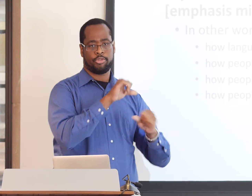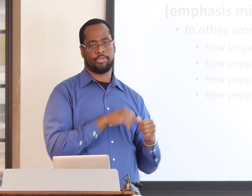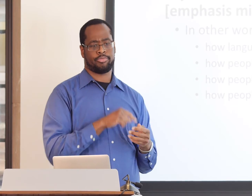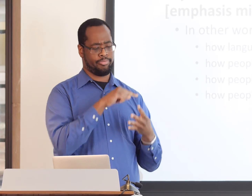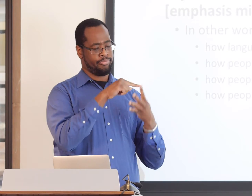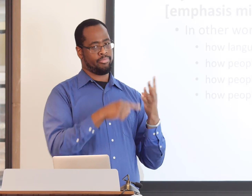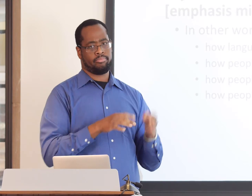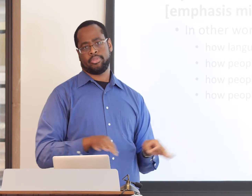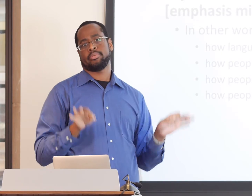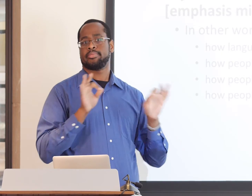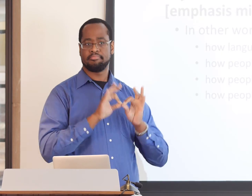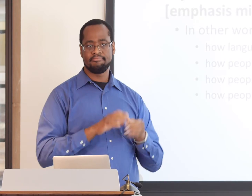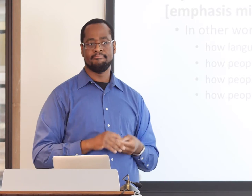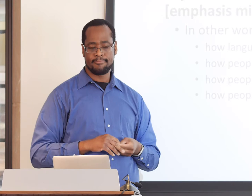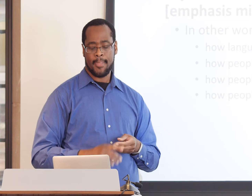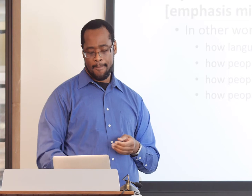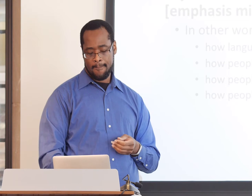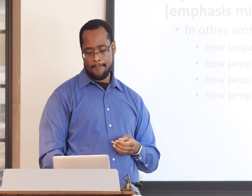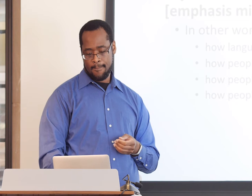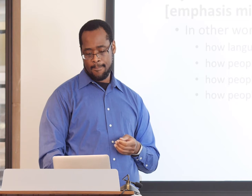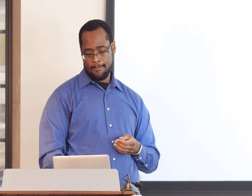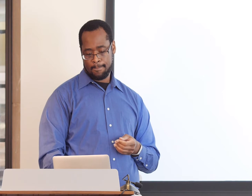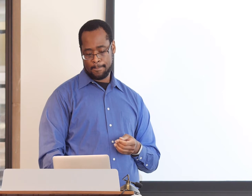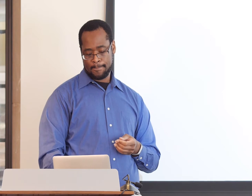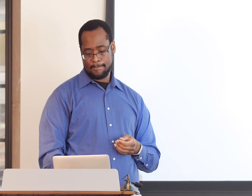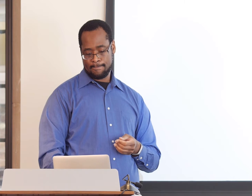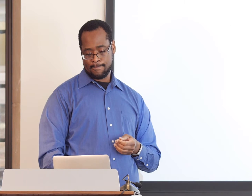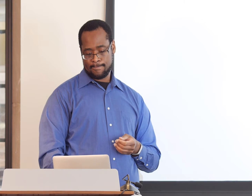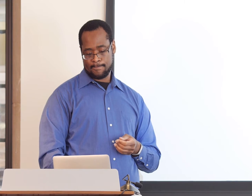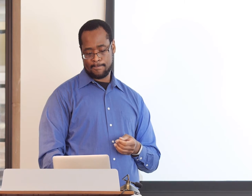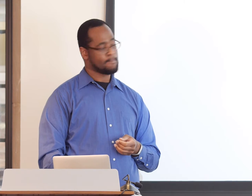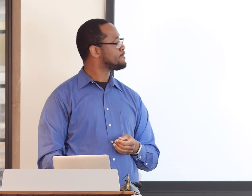and how people interpret their relationships with others.